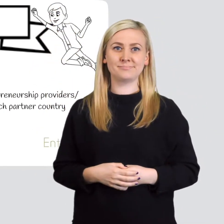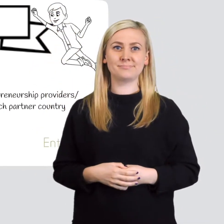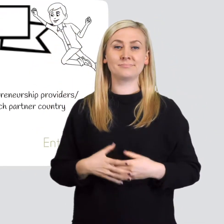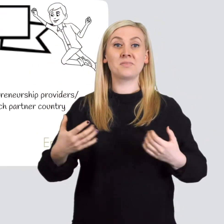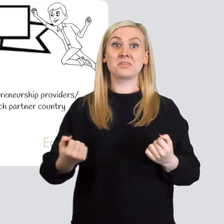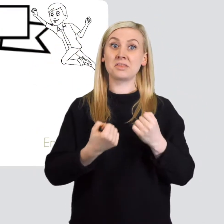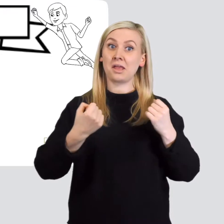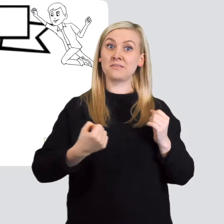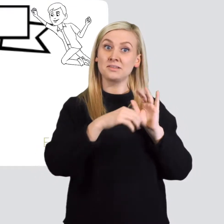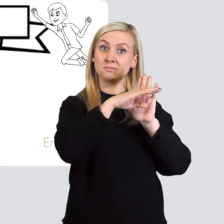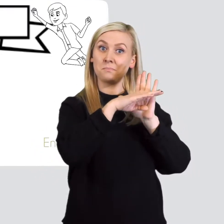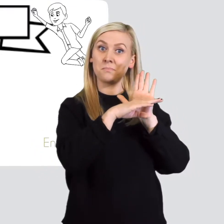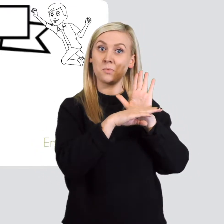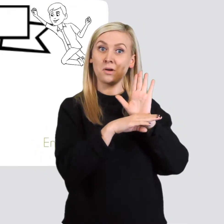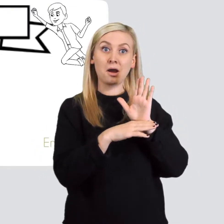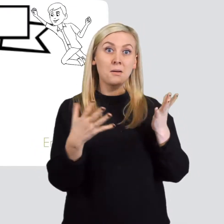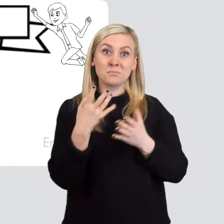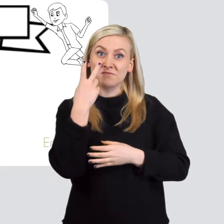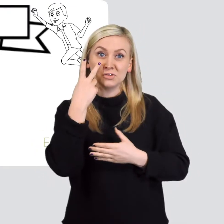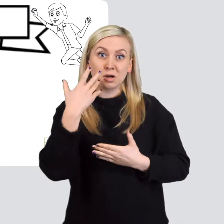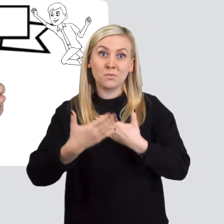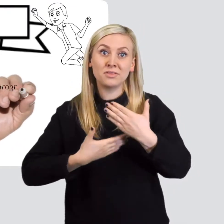Educational programme